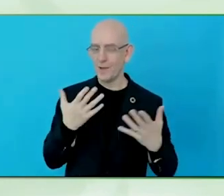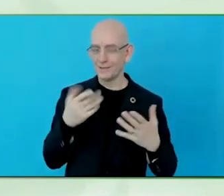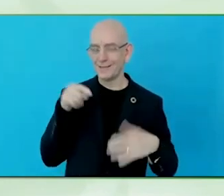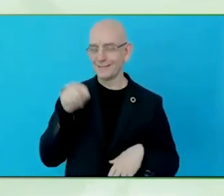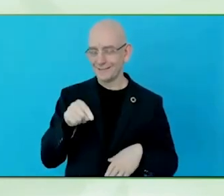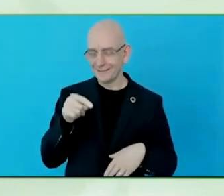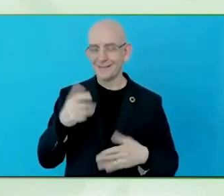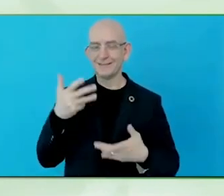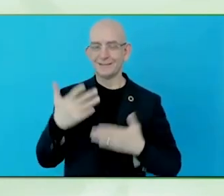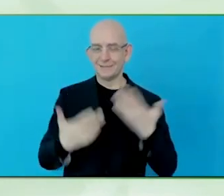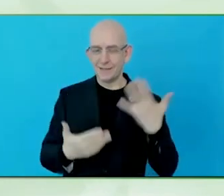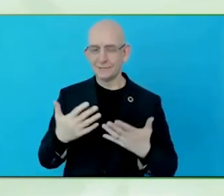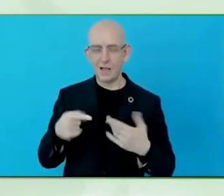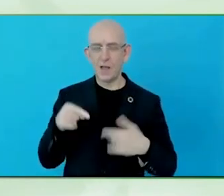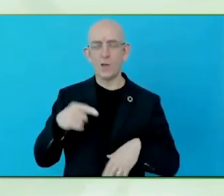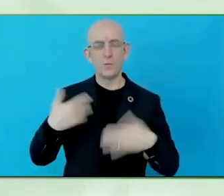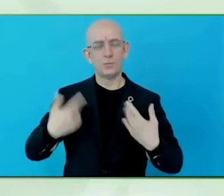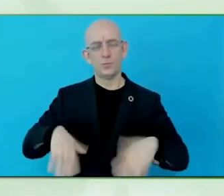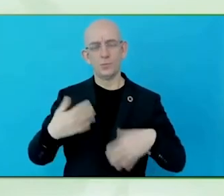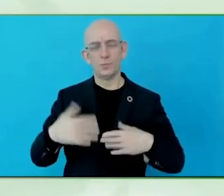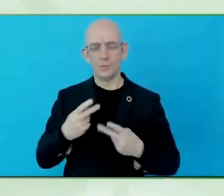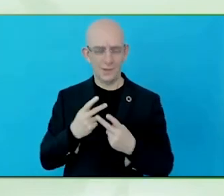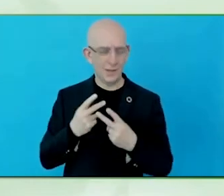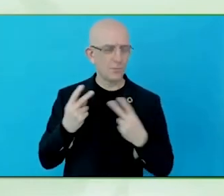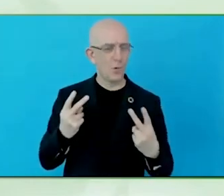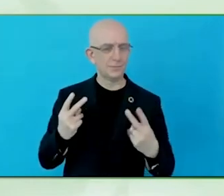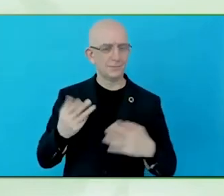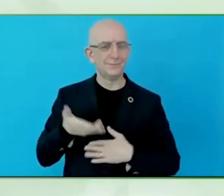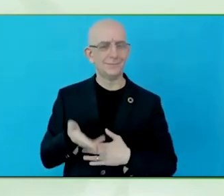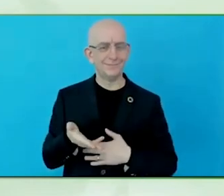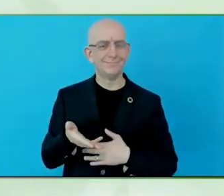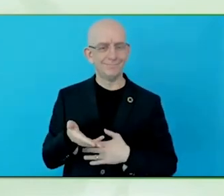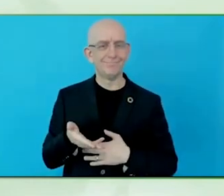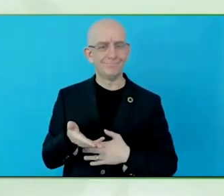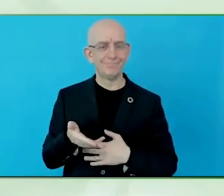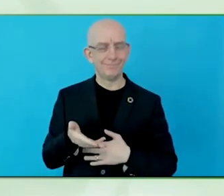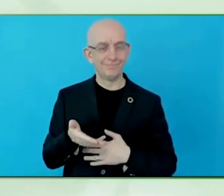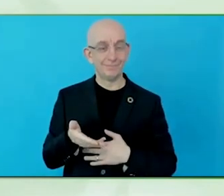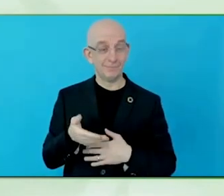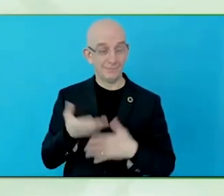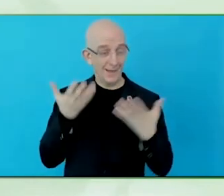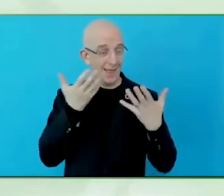data, like how much disabled people are spending per night, and once we